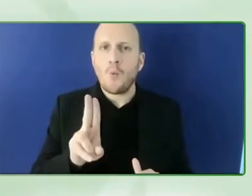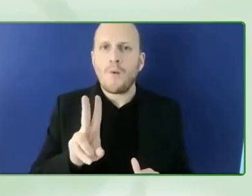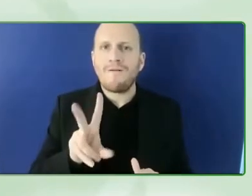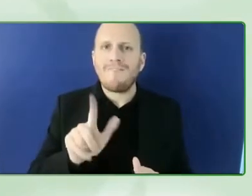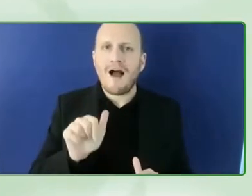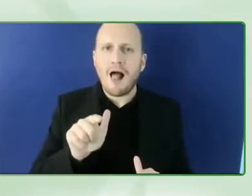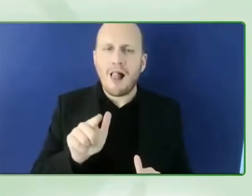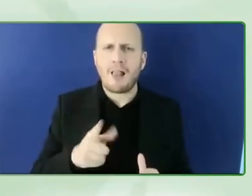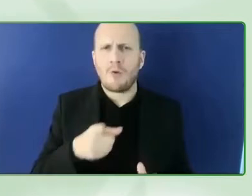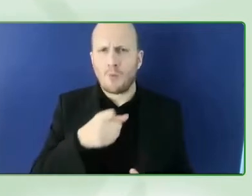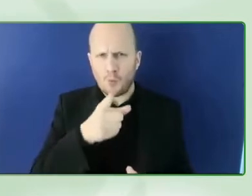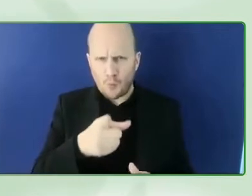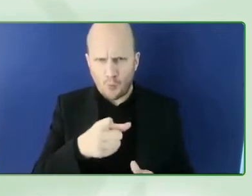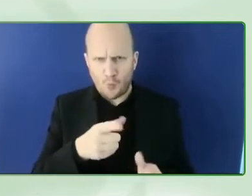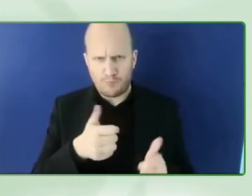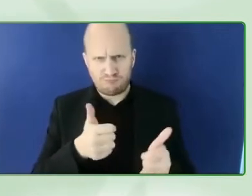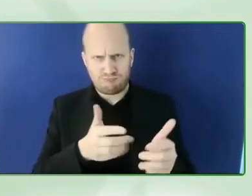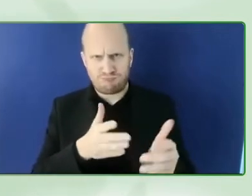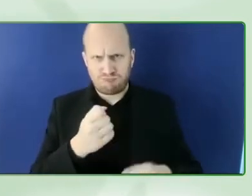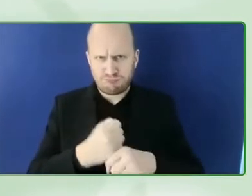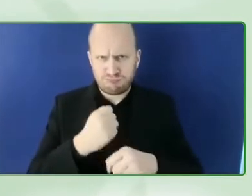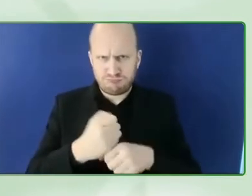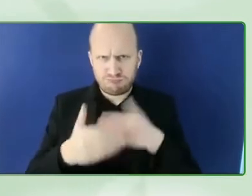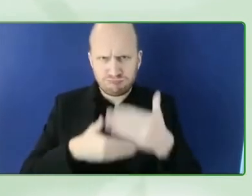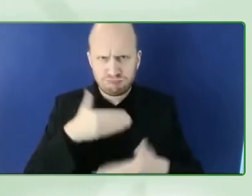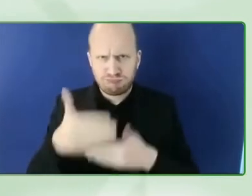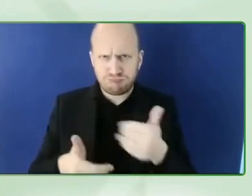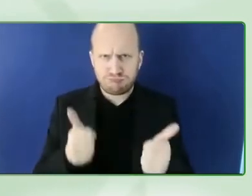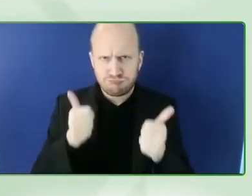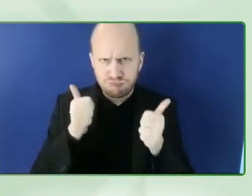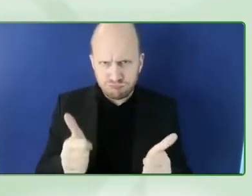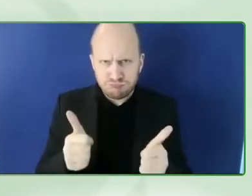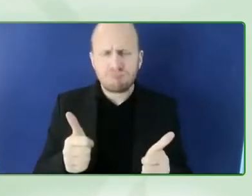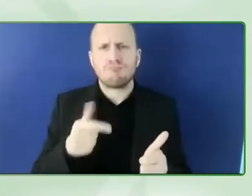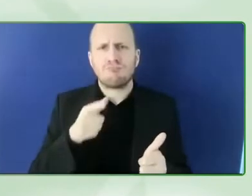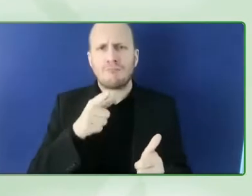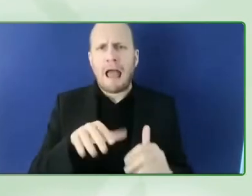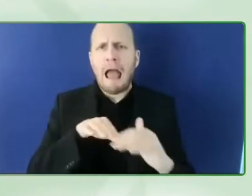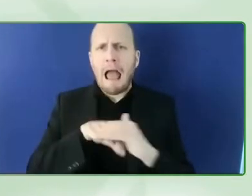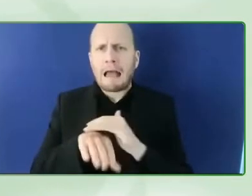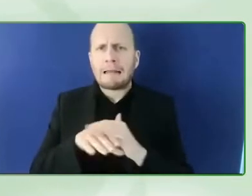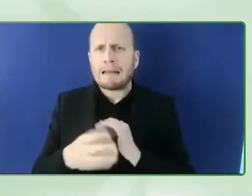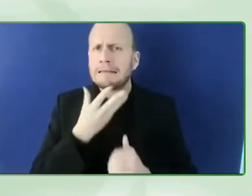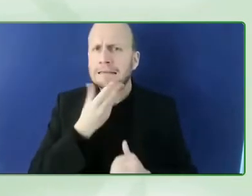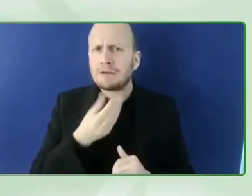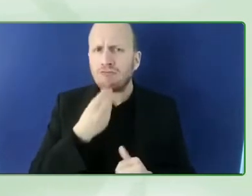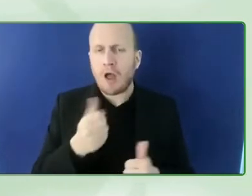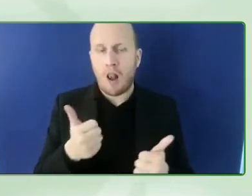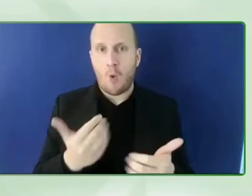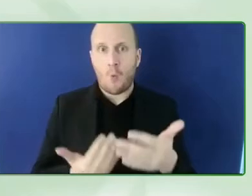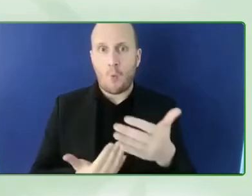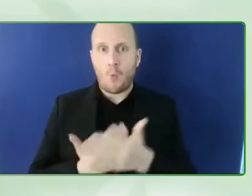you and Access Israel uh it's uh it's something new it's a paradigm shift uh it's about technology